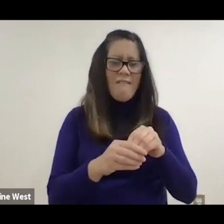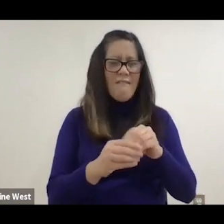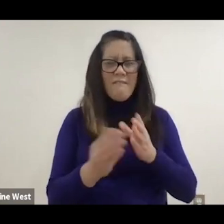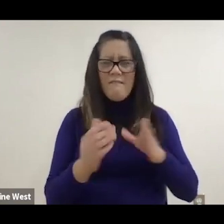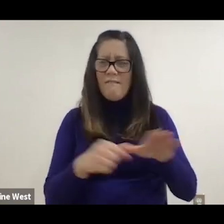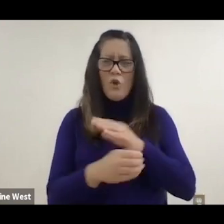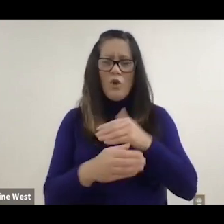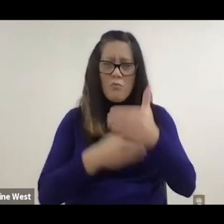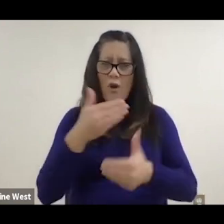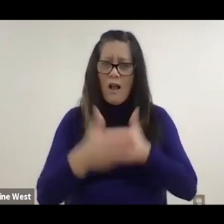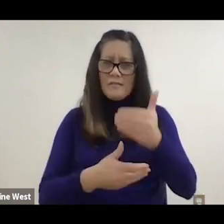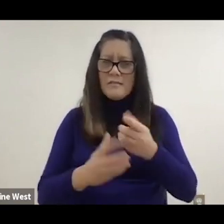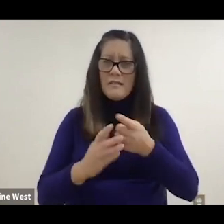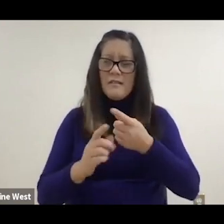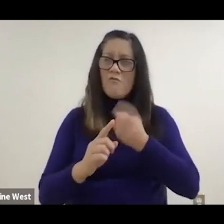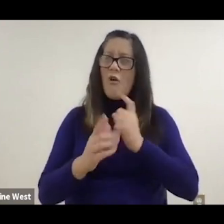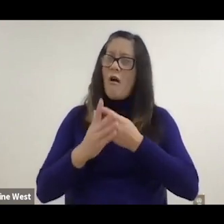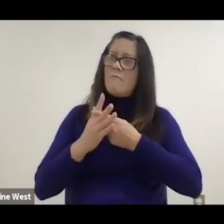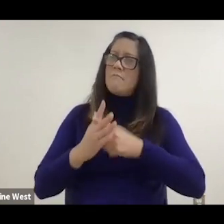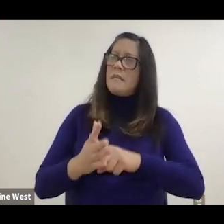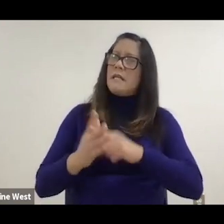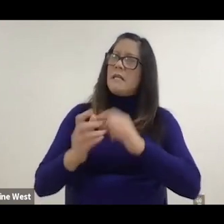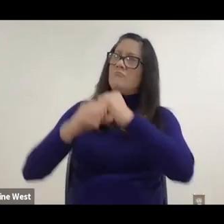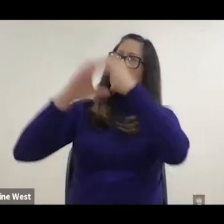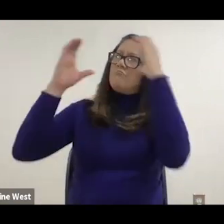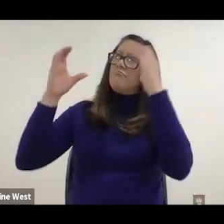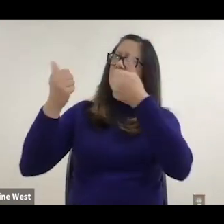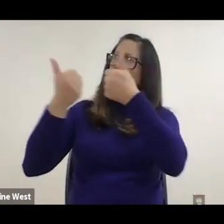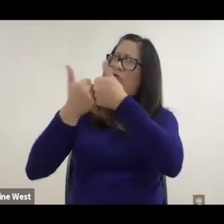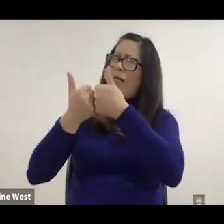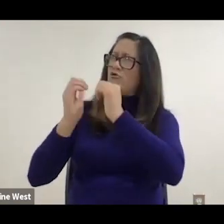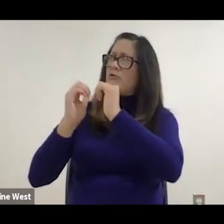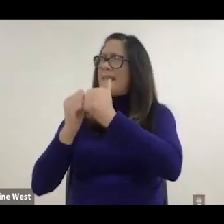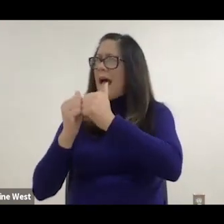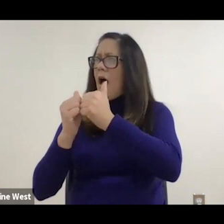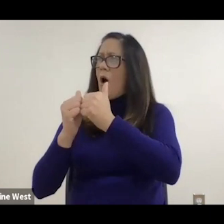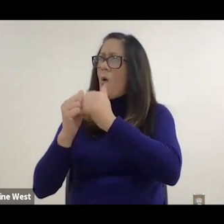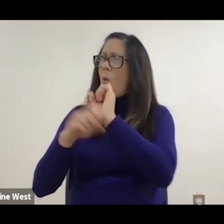from conceptualization, of challenges to overcome all the way into Community participation